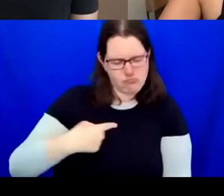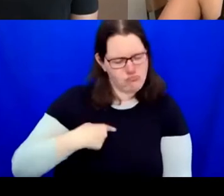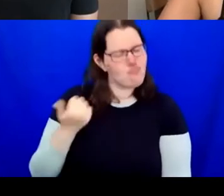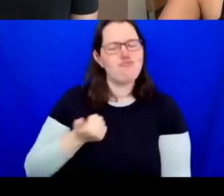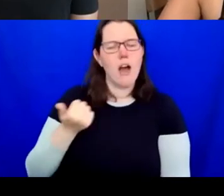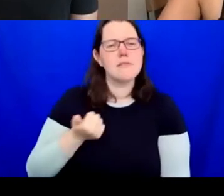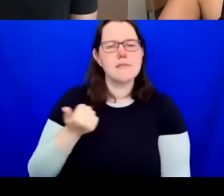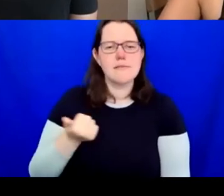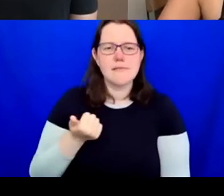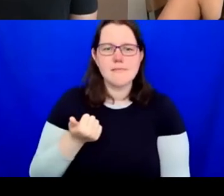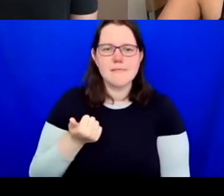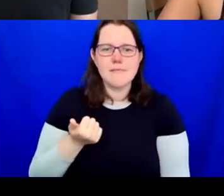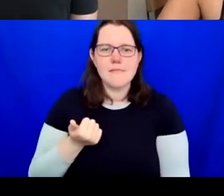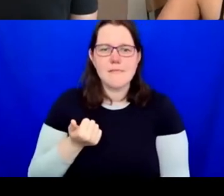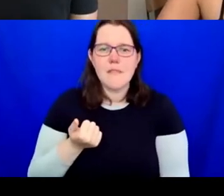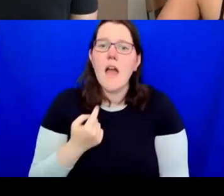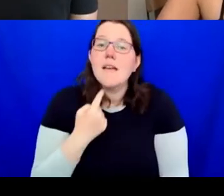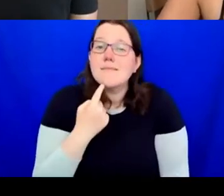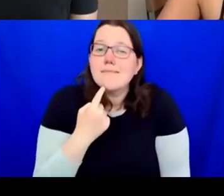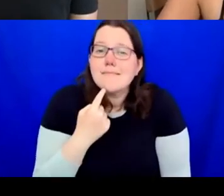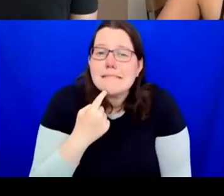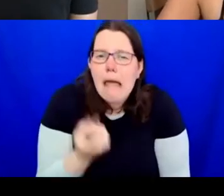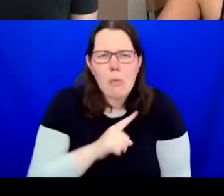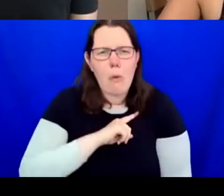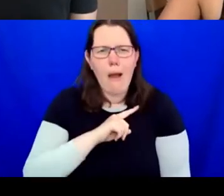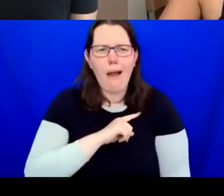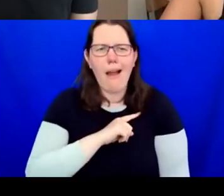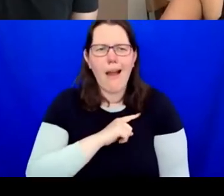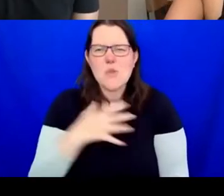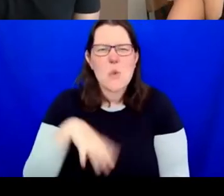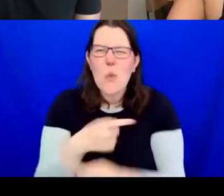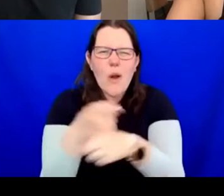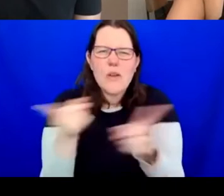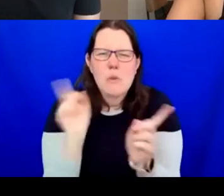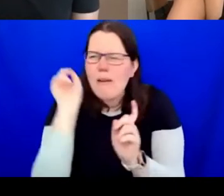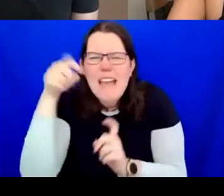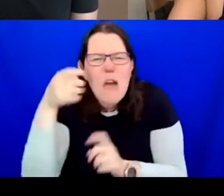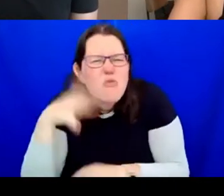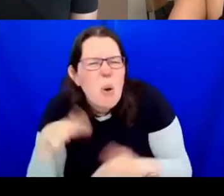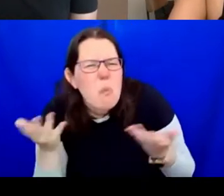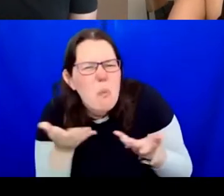so you don't have to guess where I'm from. I'd rather let you know who I am and how I practise.